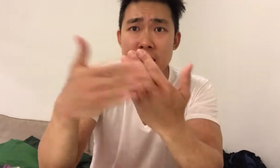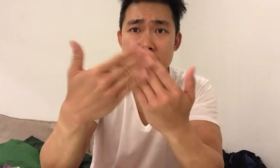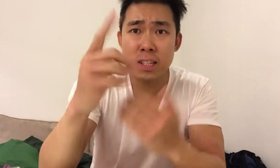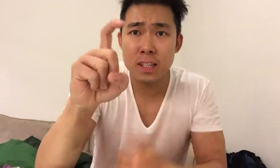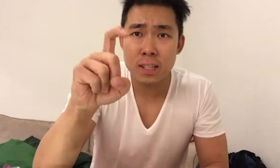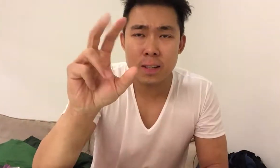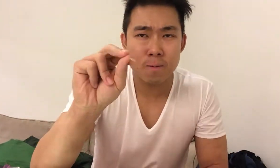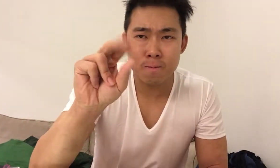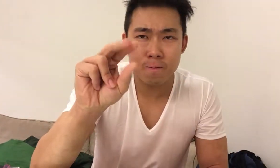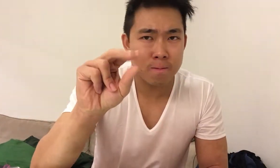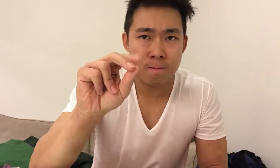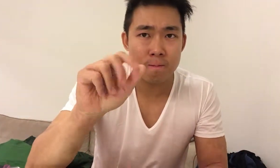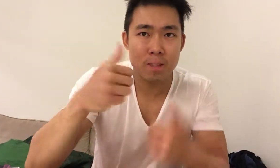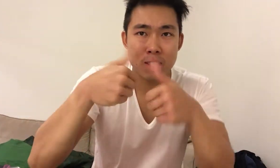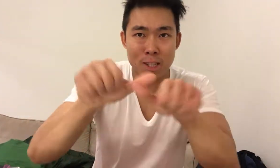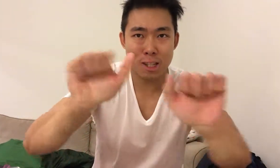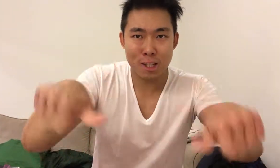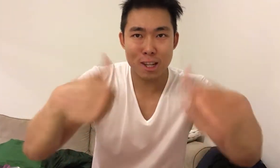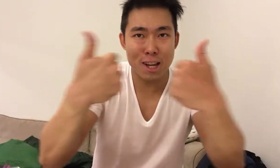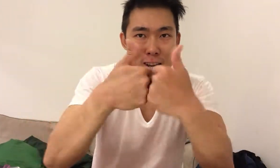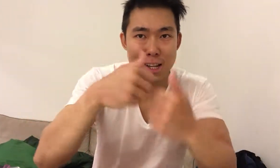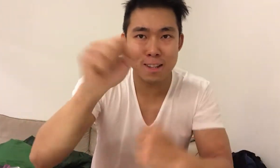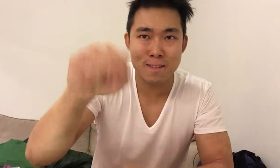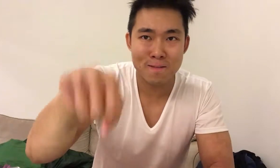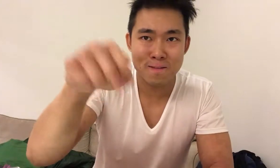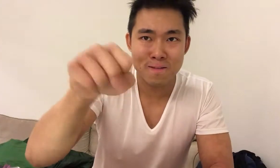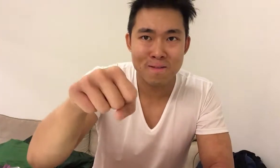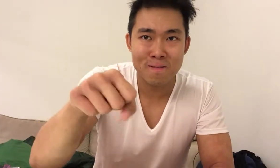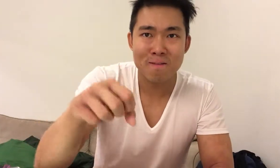It won't be easy. True, it will be challenging.